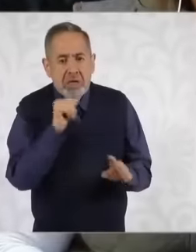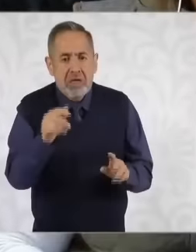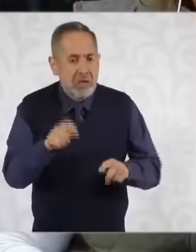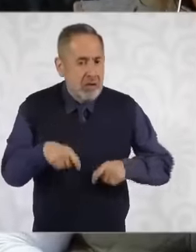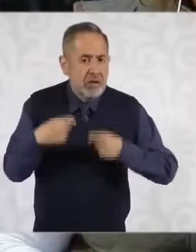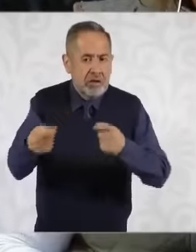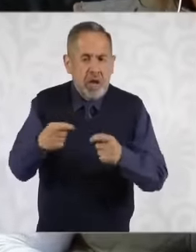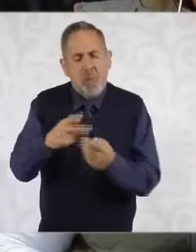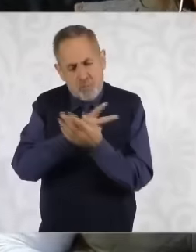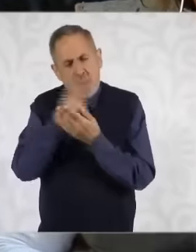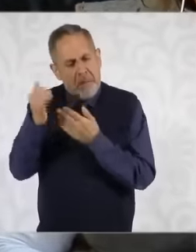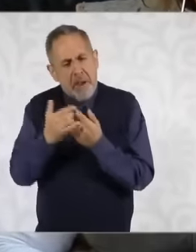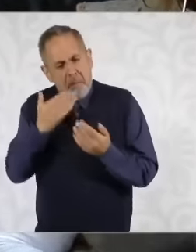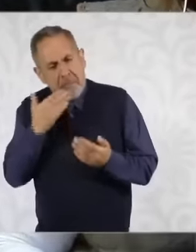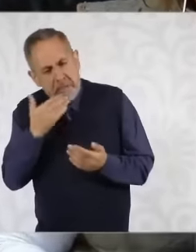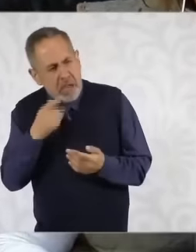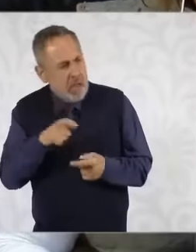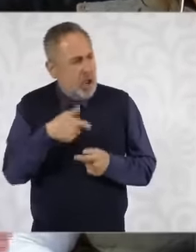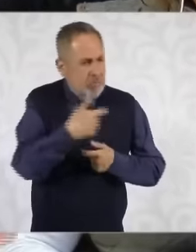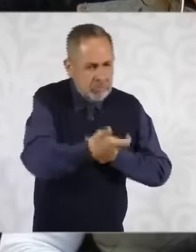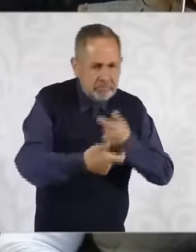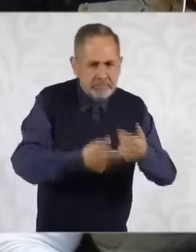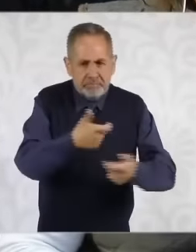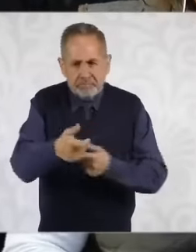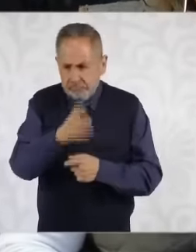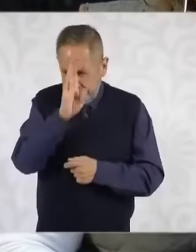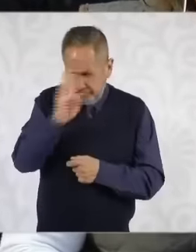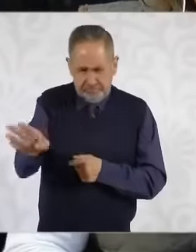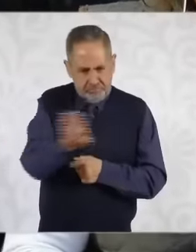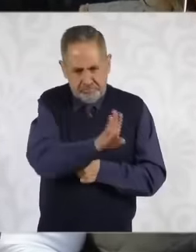The scheme was good because it allowed farmers to directly market their product to the